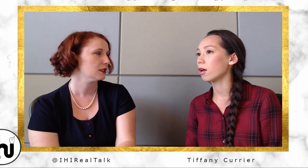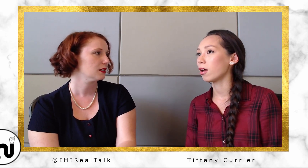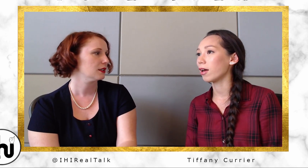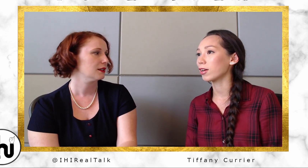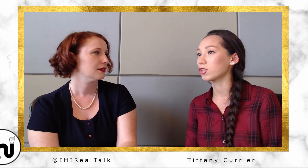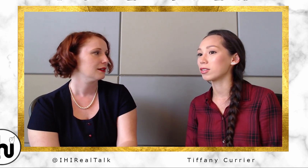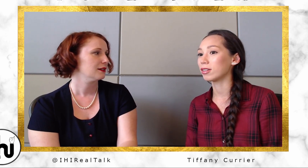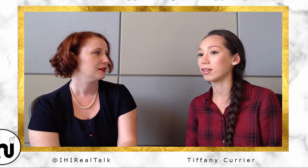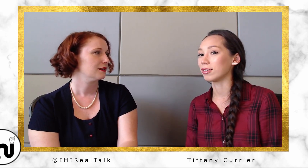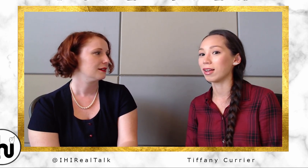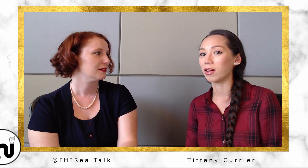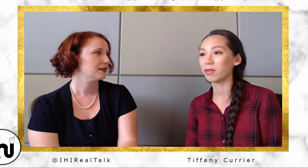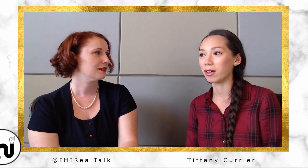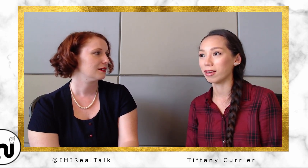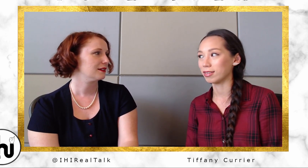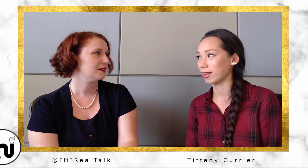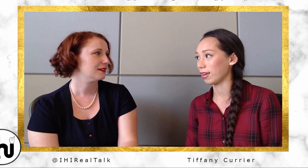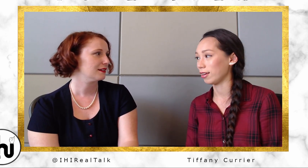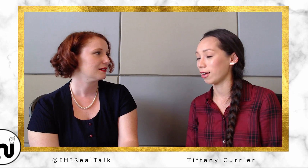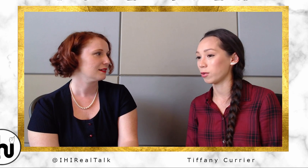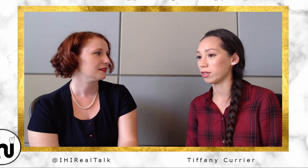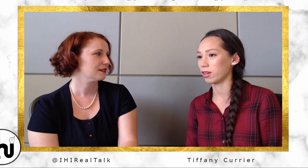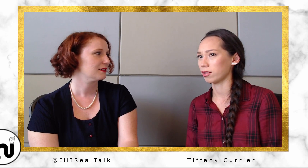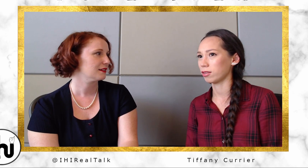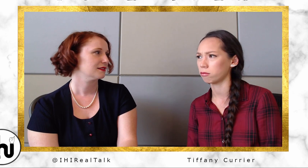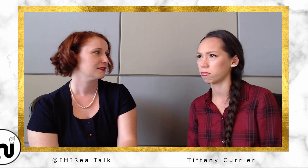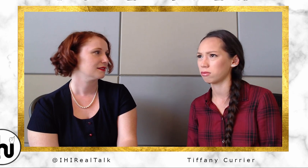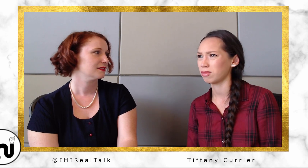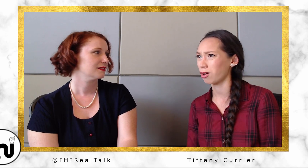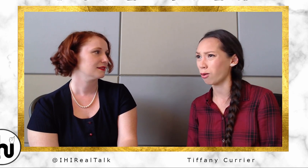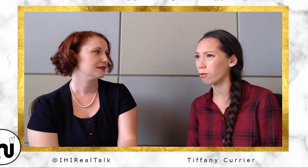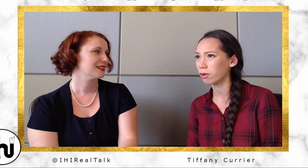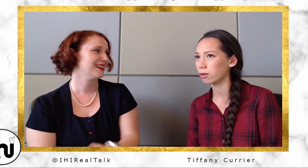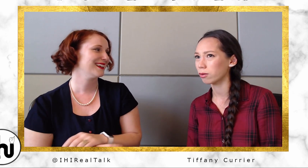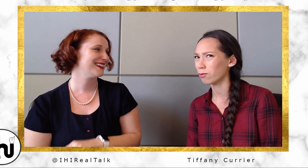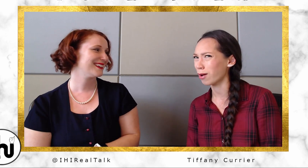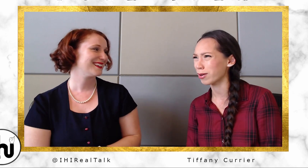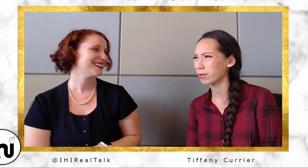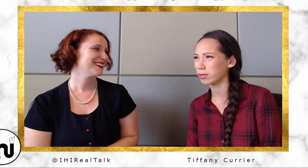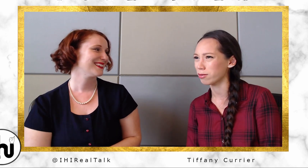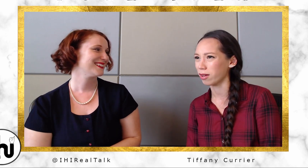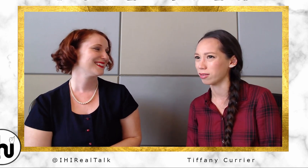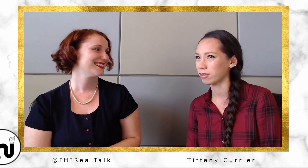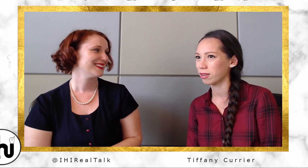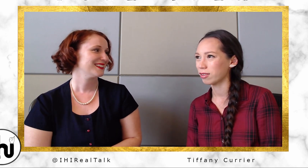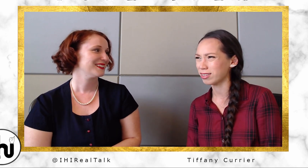Tiffany: Uh, I actually didn't have that as a kid. I was like, "No! Why would I want to do that? That's not a